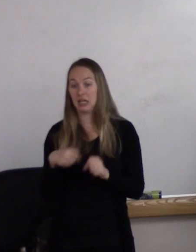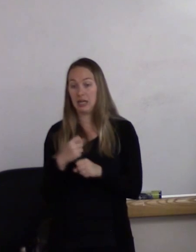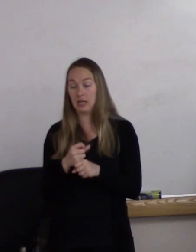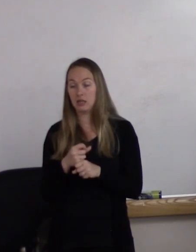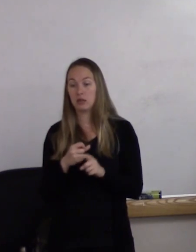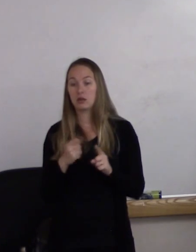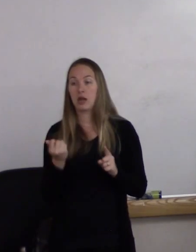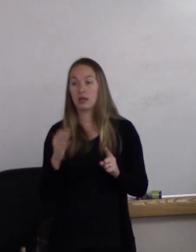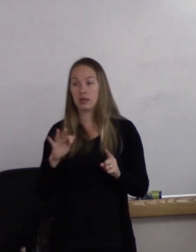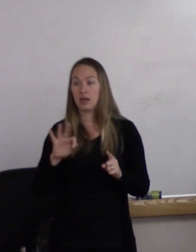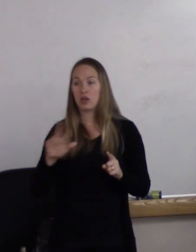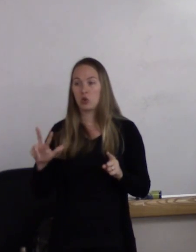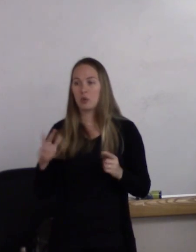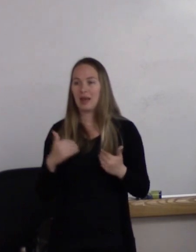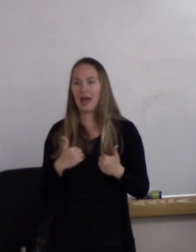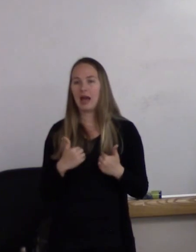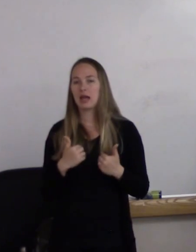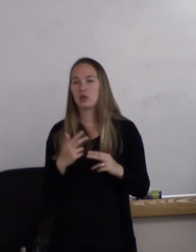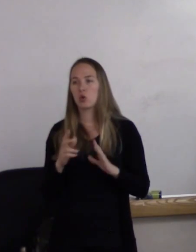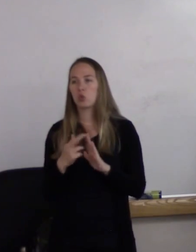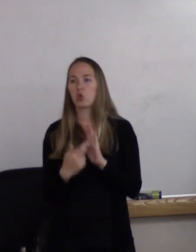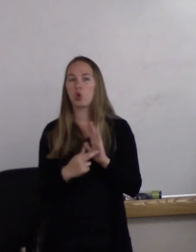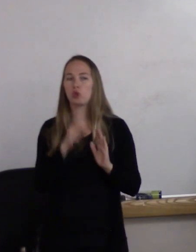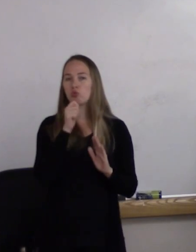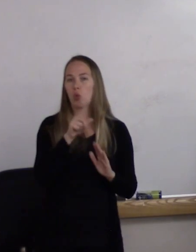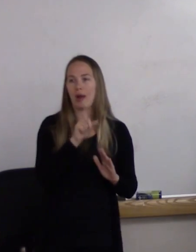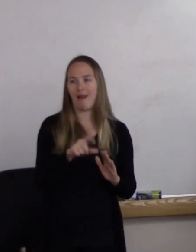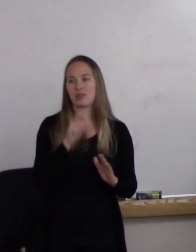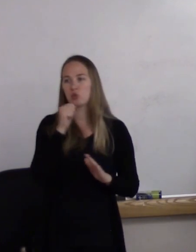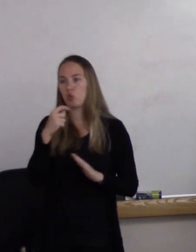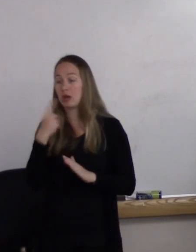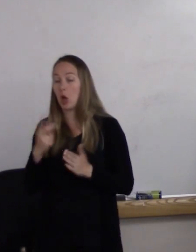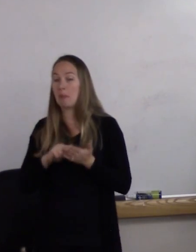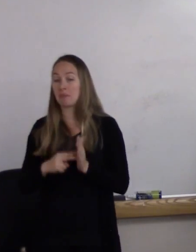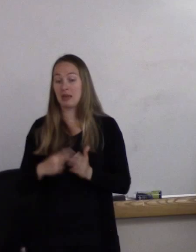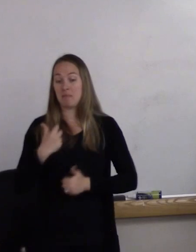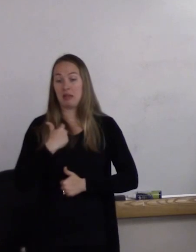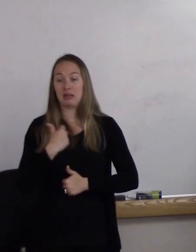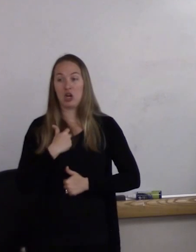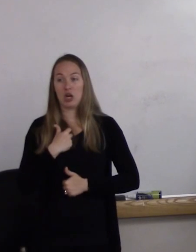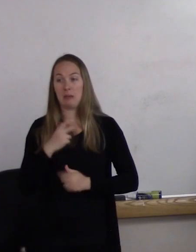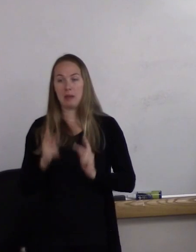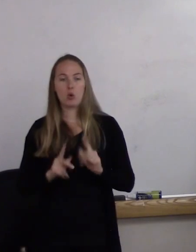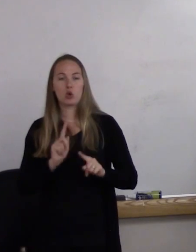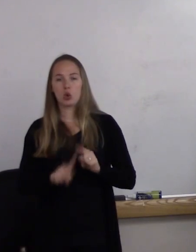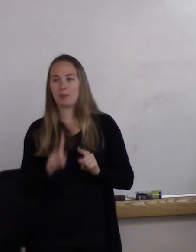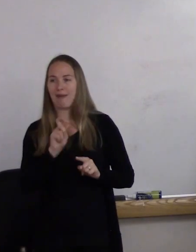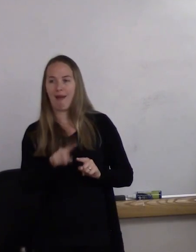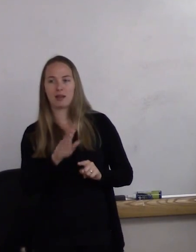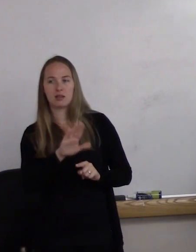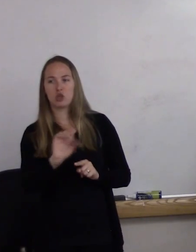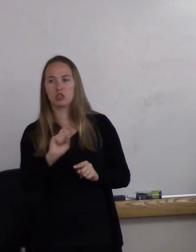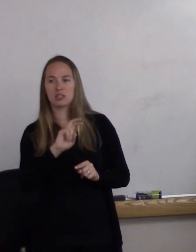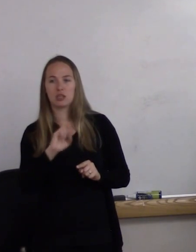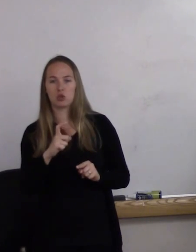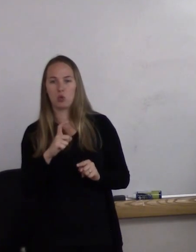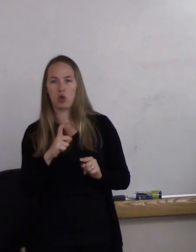we had Don't Ask Don't Tell, which is military personnel shouldn't be asked their sexual orientation.